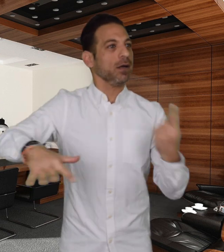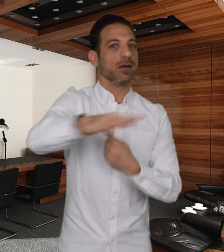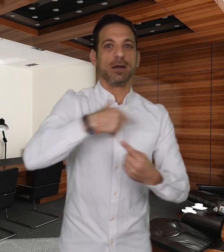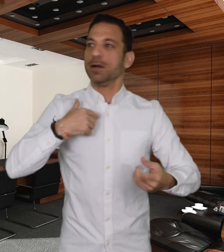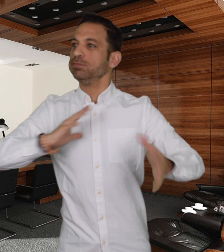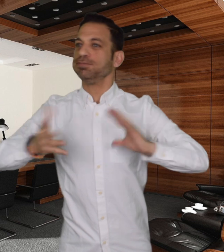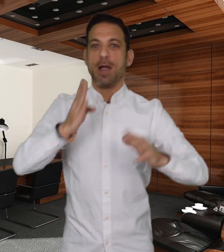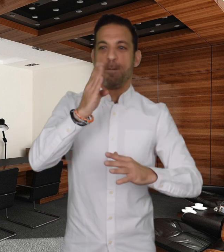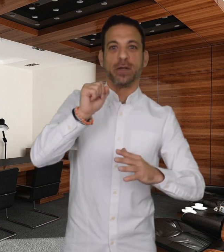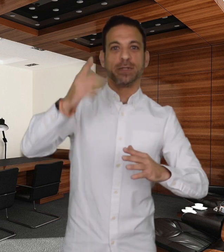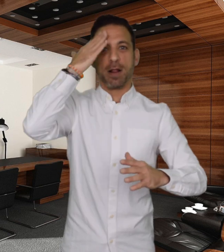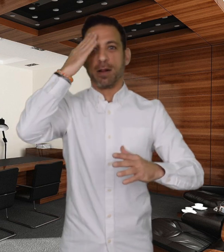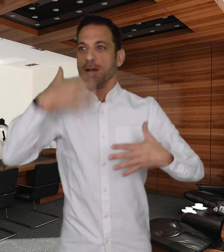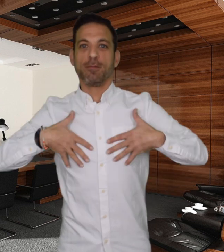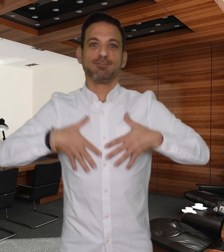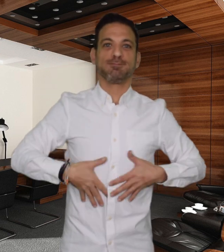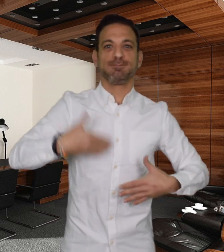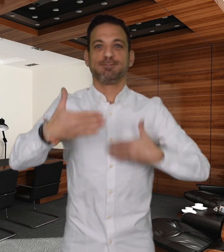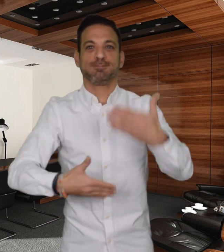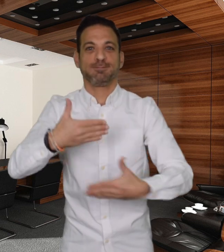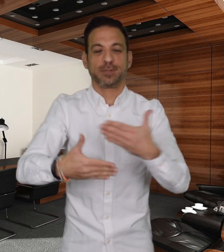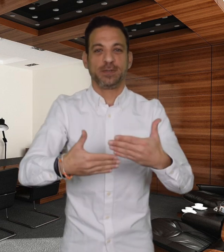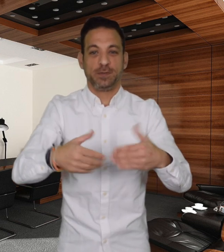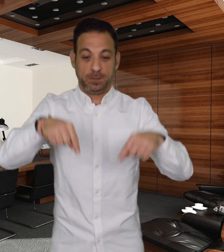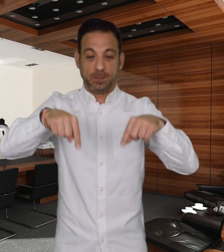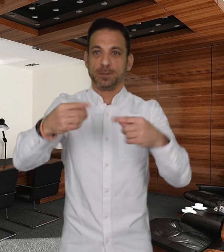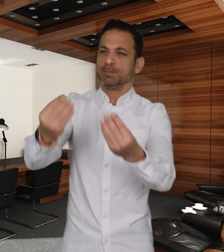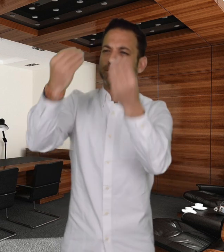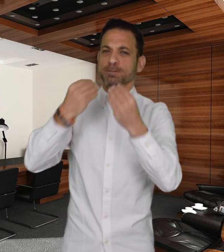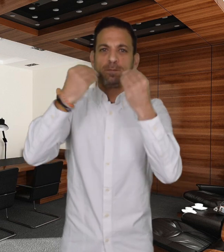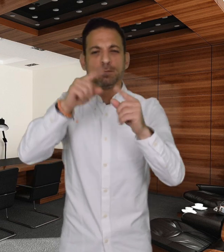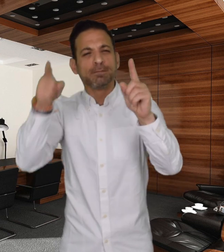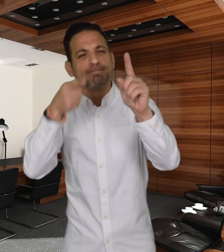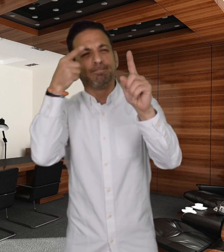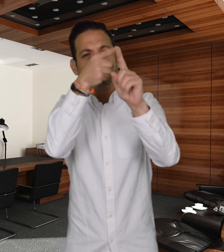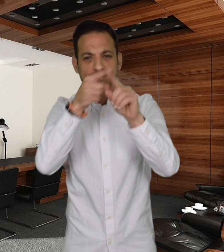this awareness training, besides protecting